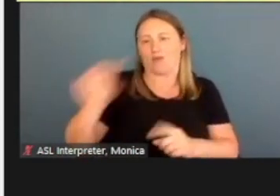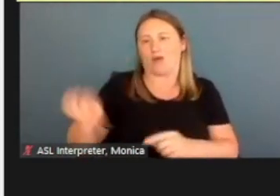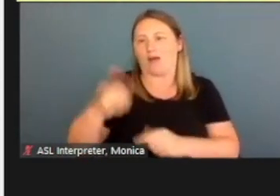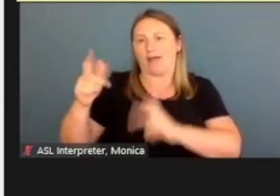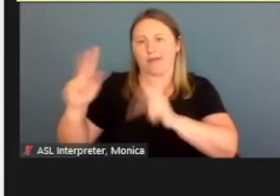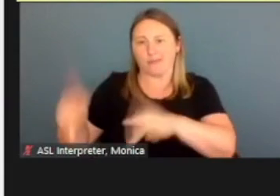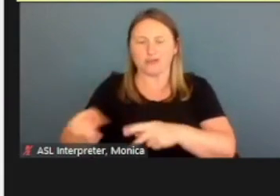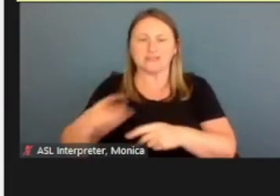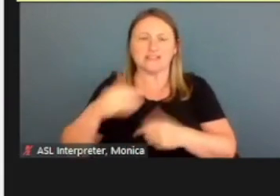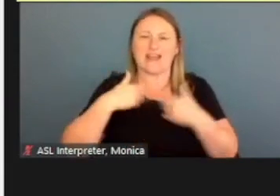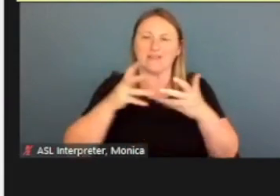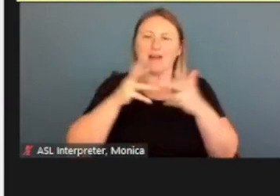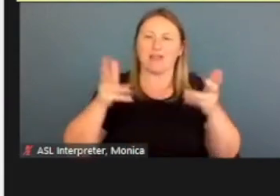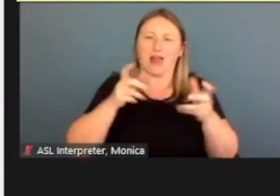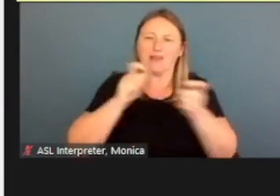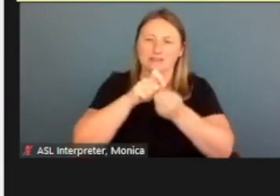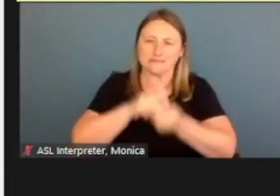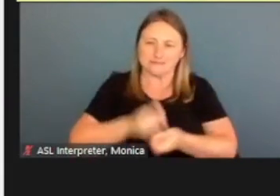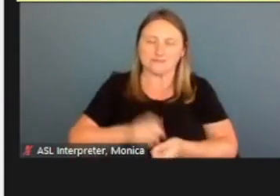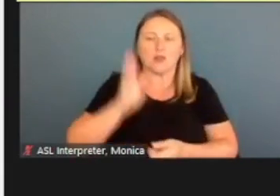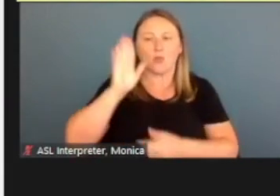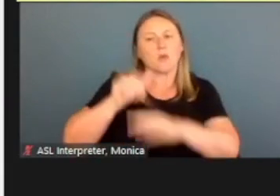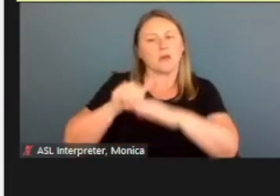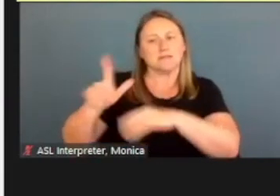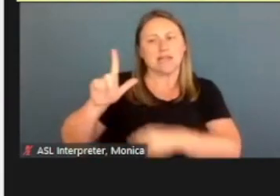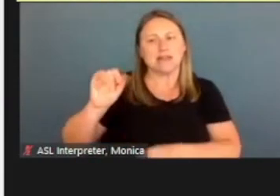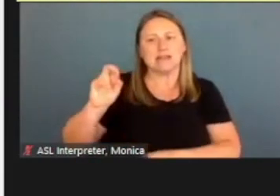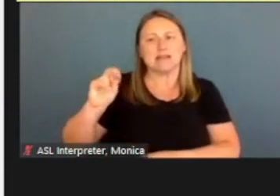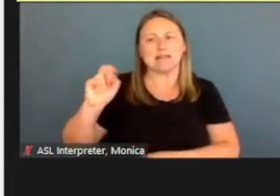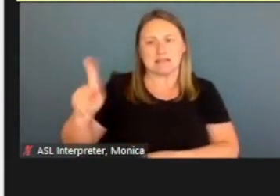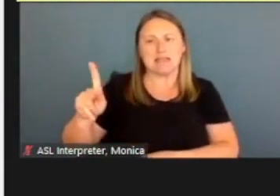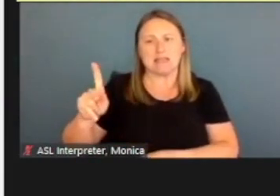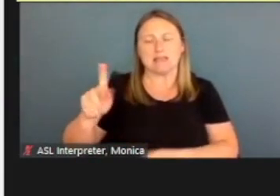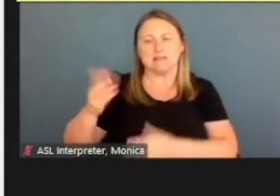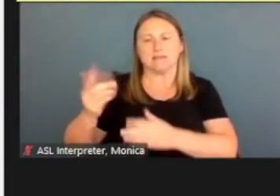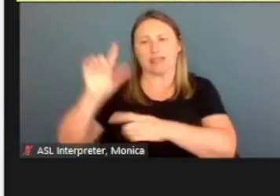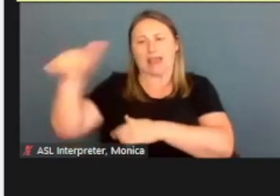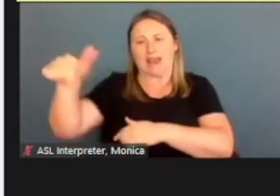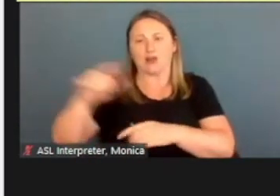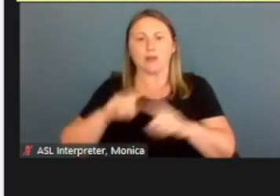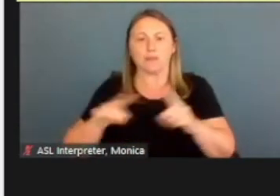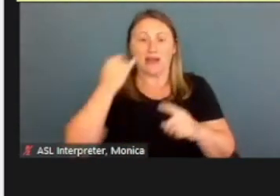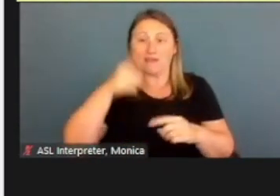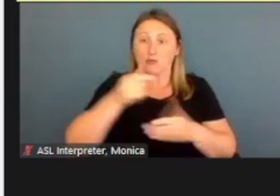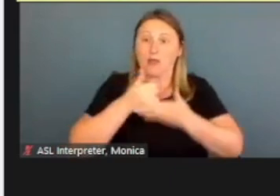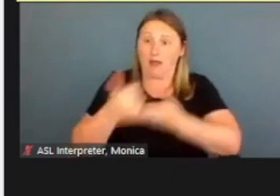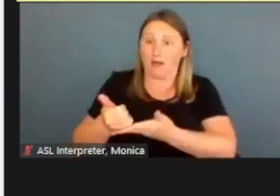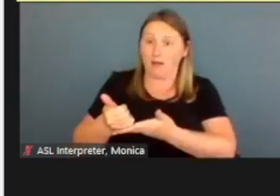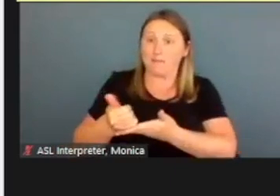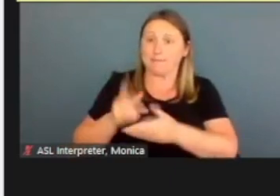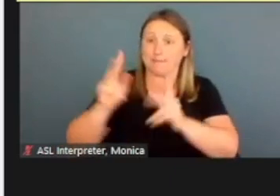I think we'll send this link out at the end. But again, if you're assisting an individual, you're gonna help them create